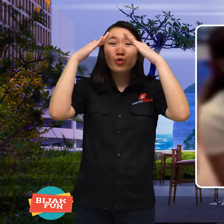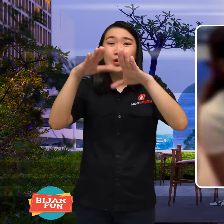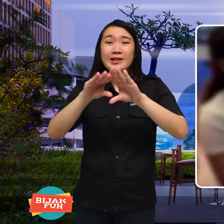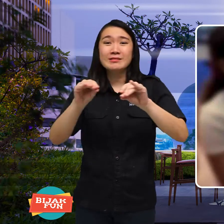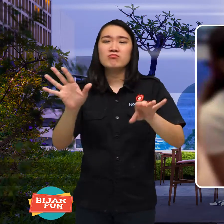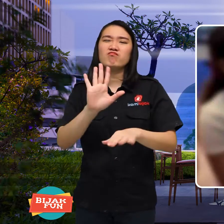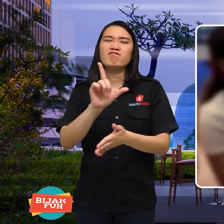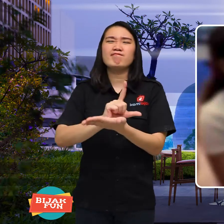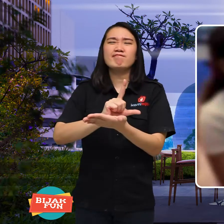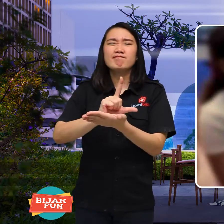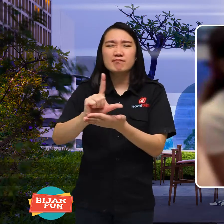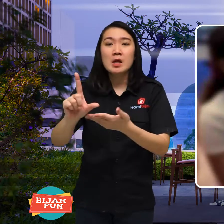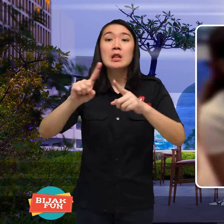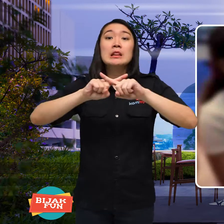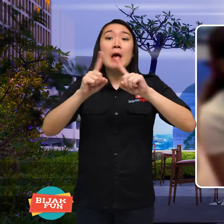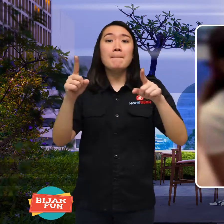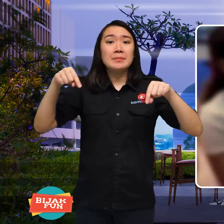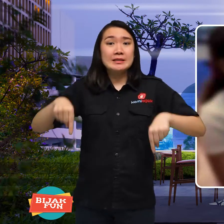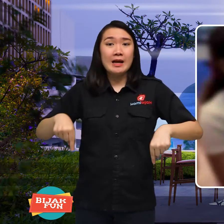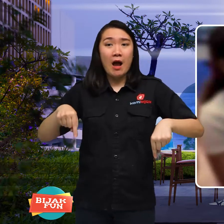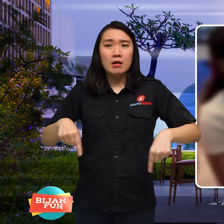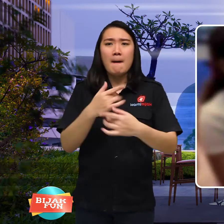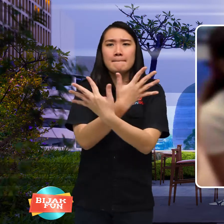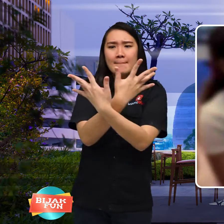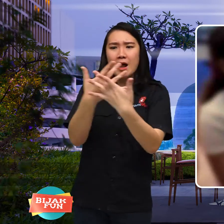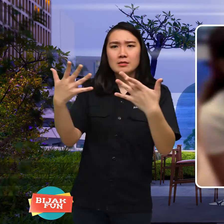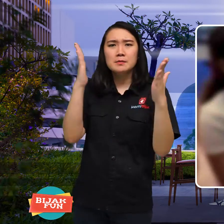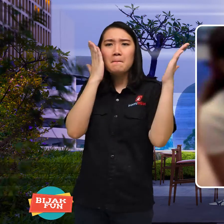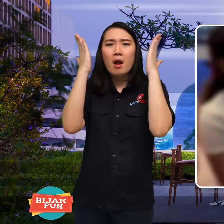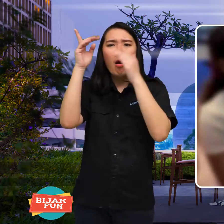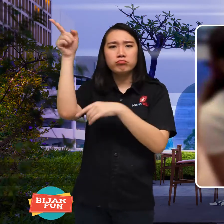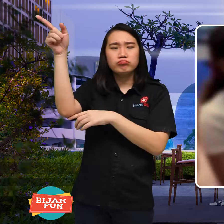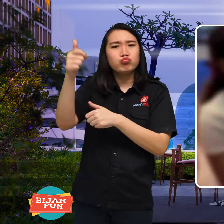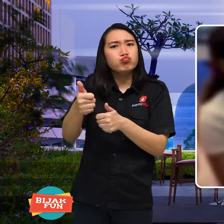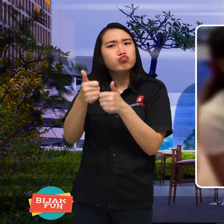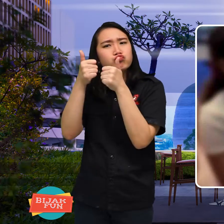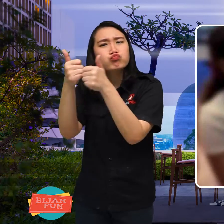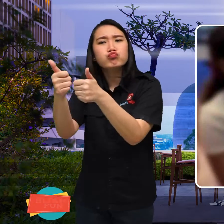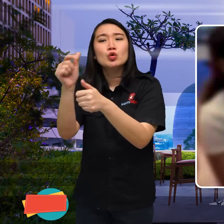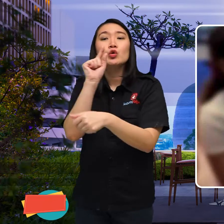not smooth because of employing autism, but now Malaysians are praising it.